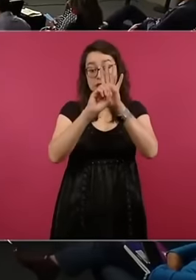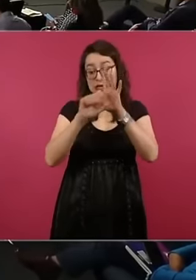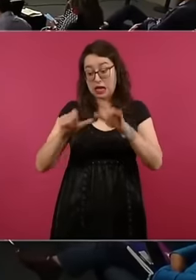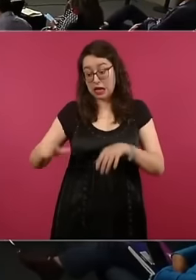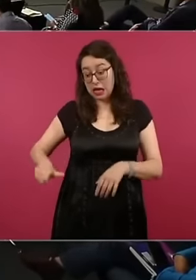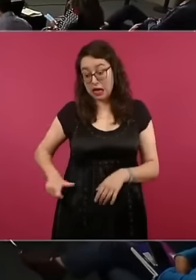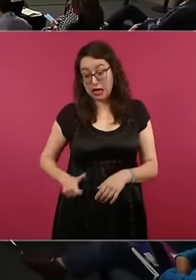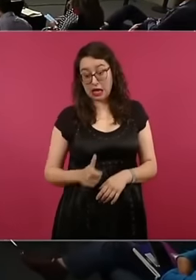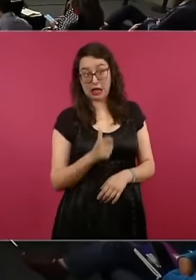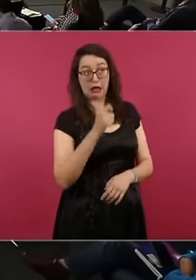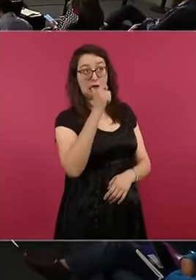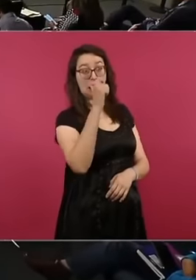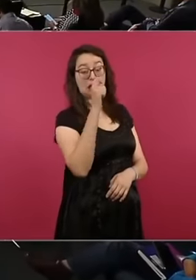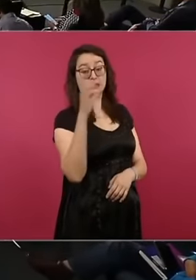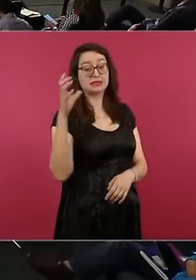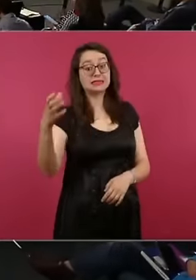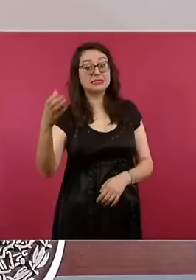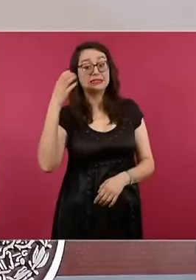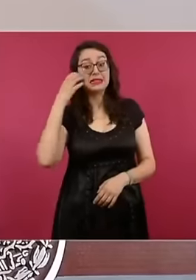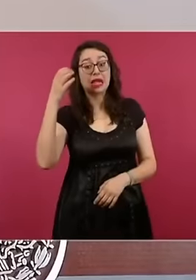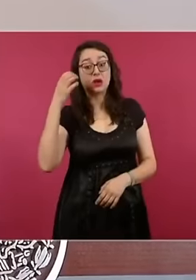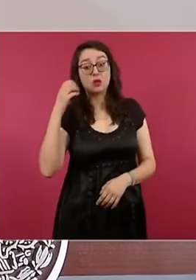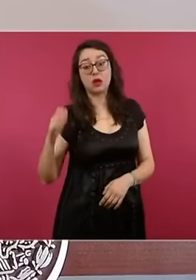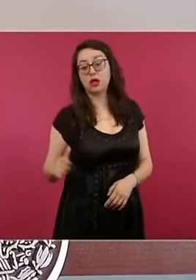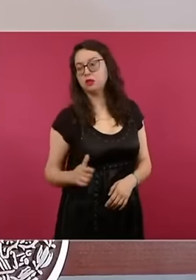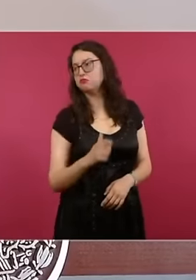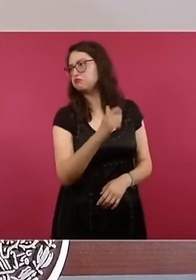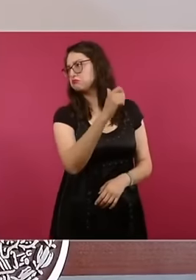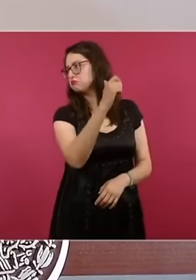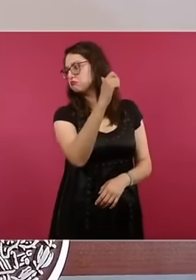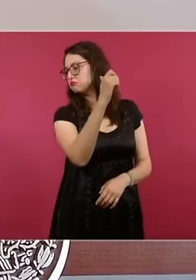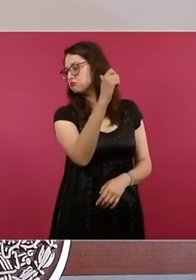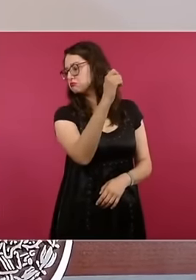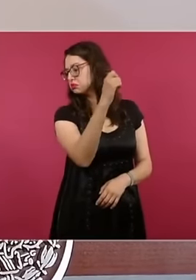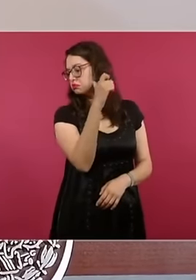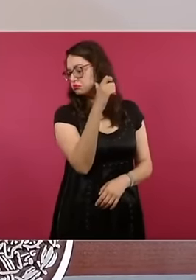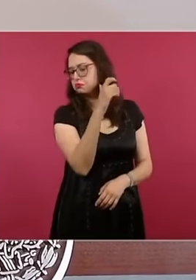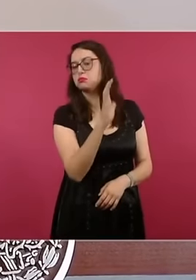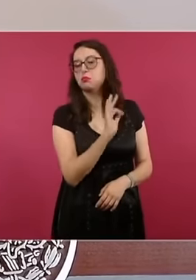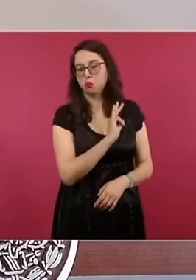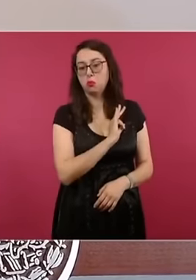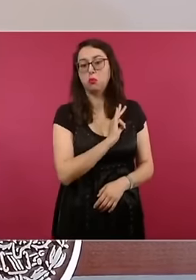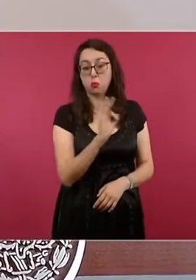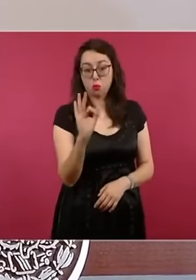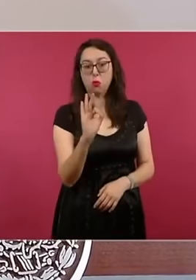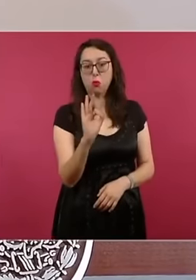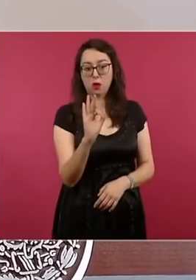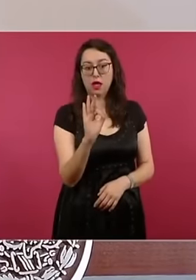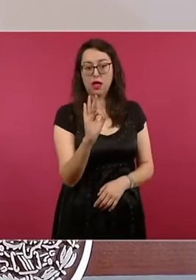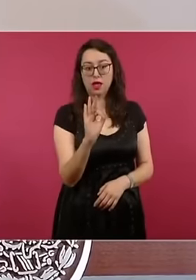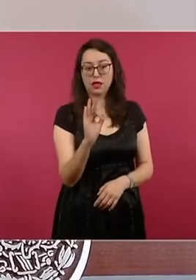is, you can take it without looking or like a selfie where the sun is on our